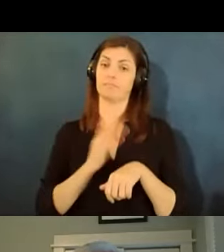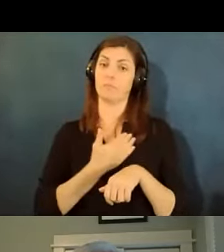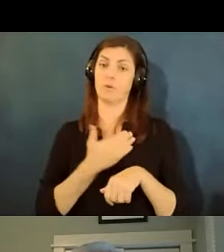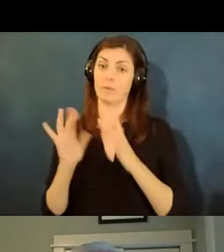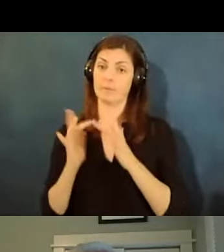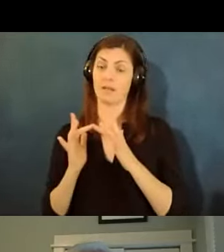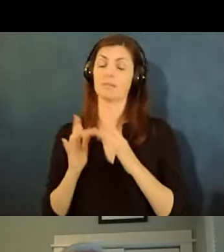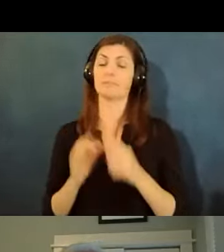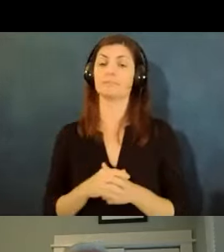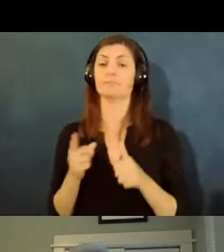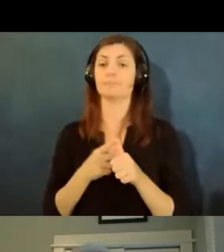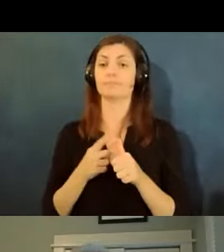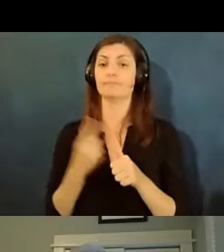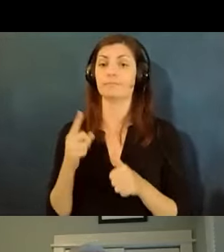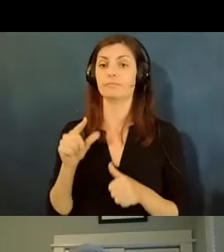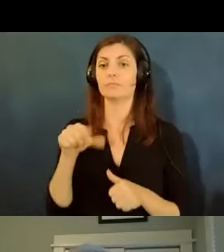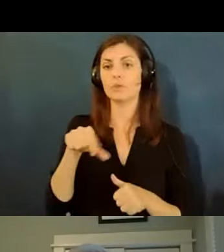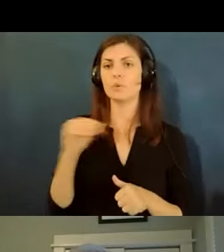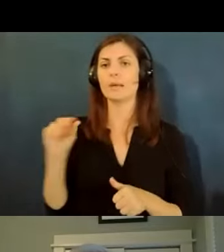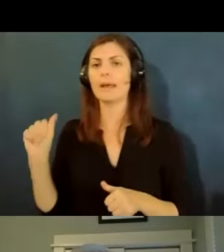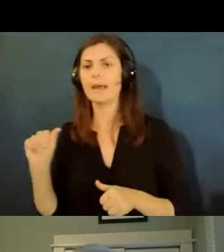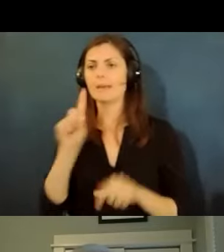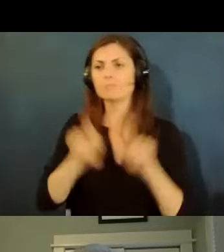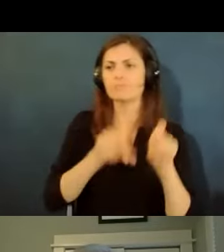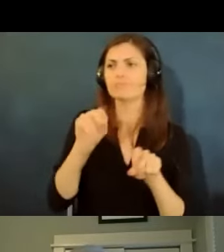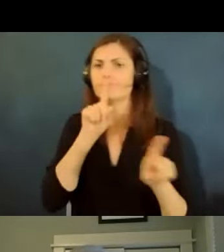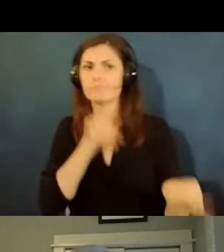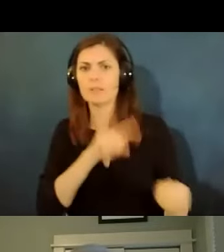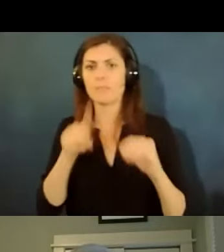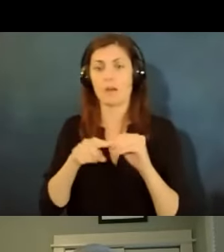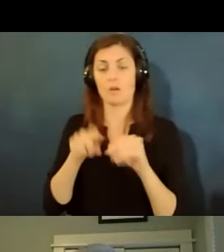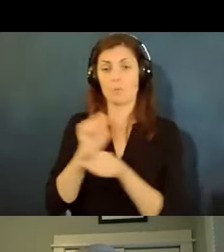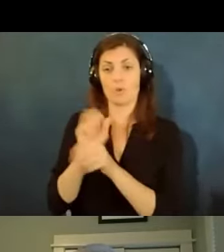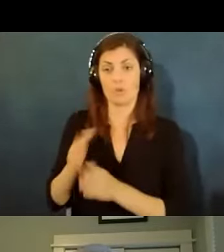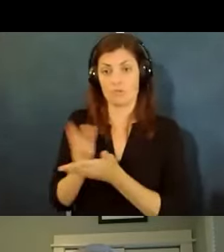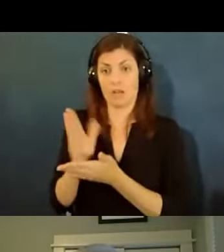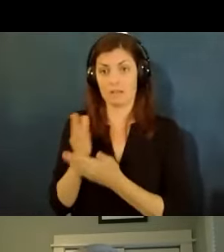the first one is a q a about workers rights generally this was written before the pandemic is